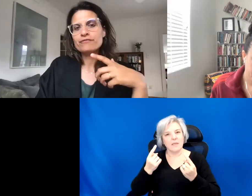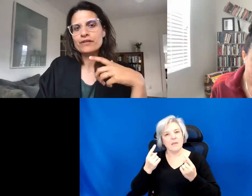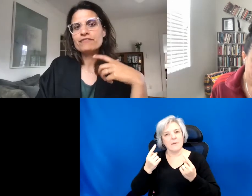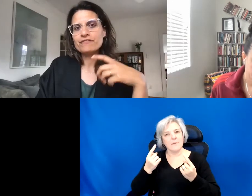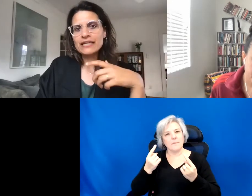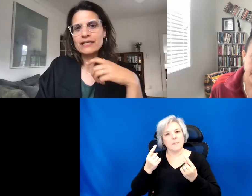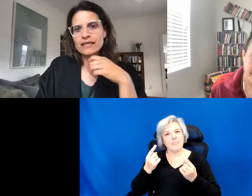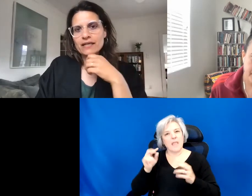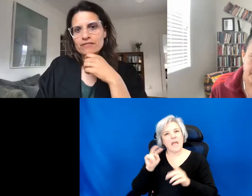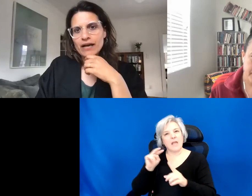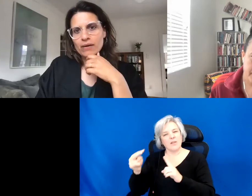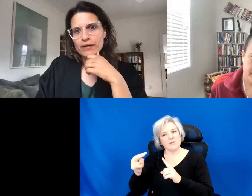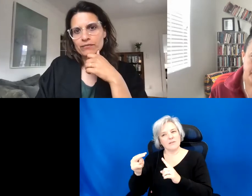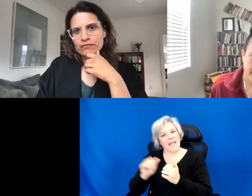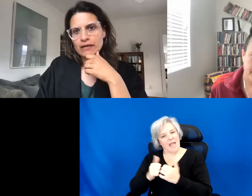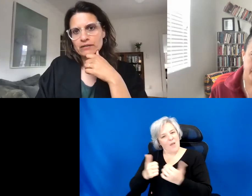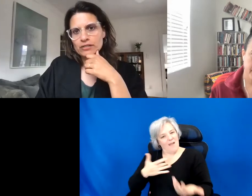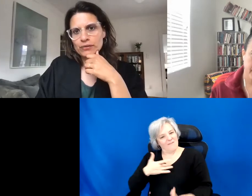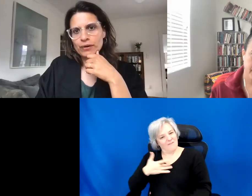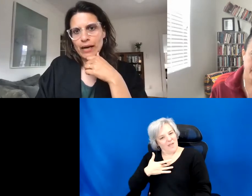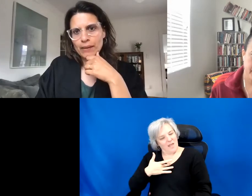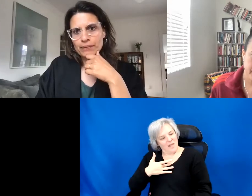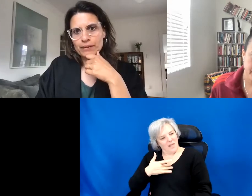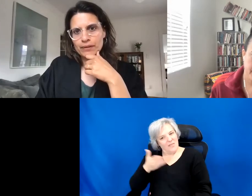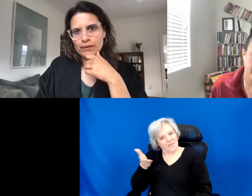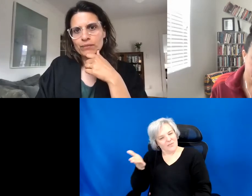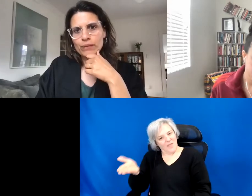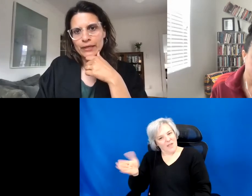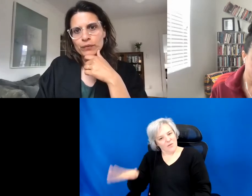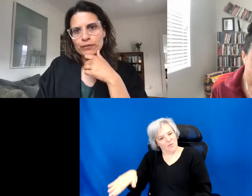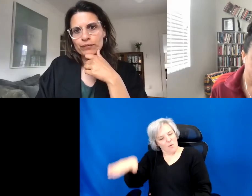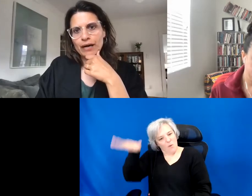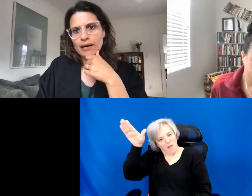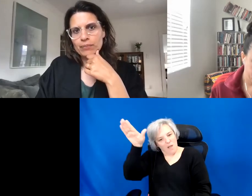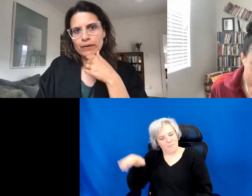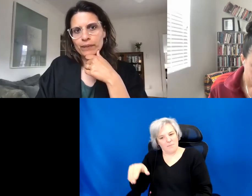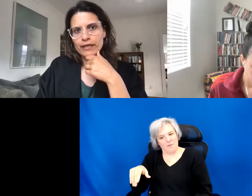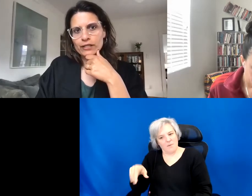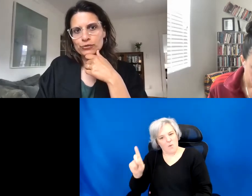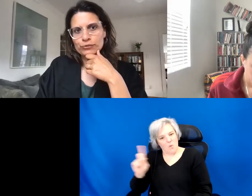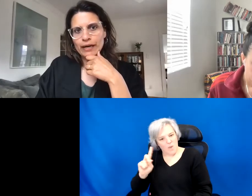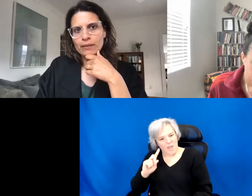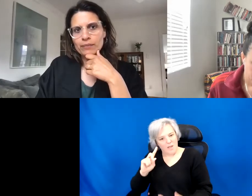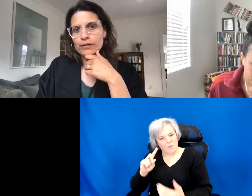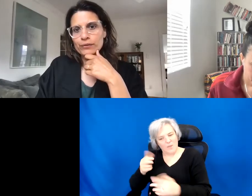the feeling of how it felt to you grow up. Where we grow up, where we each grew up, where